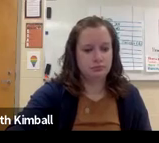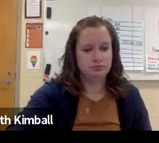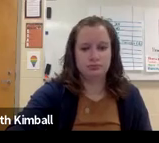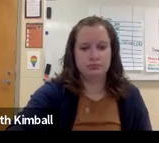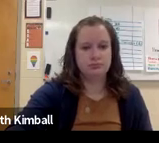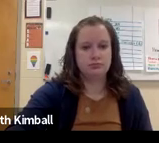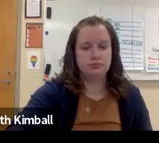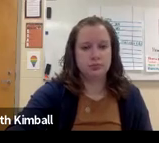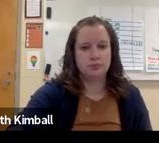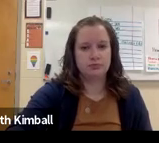Just individually based.